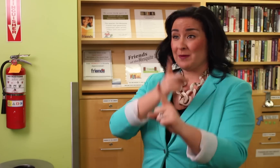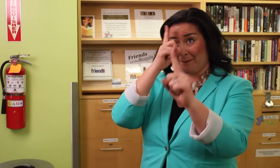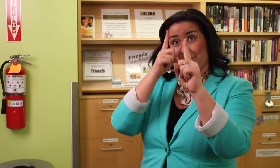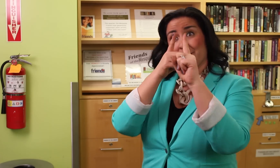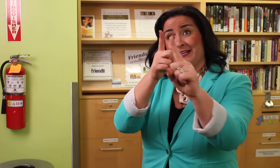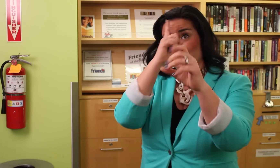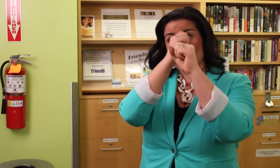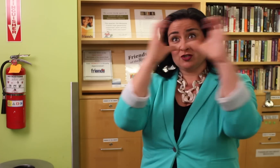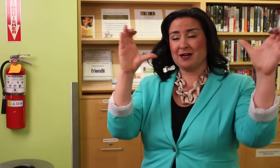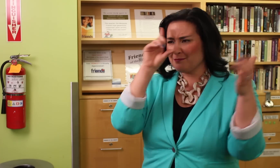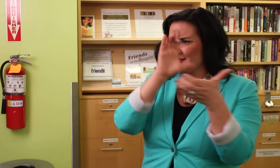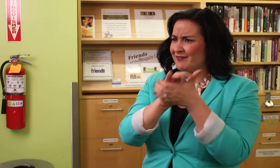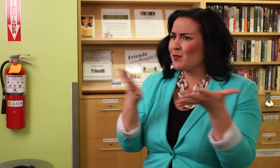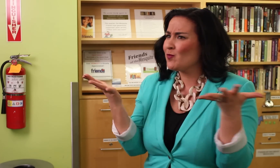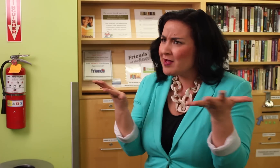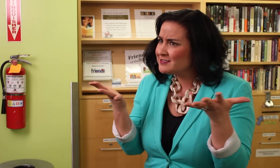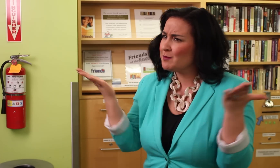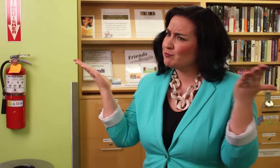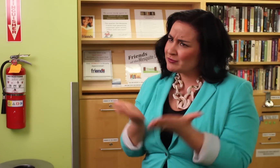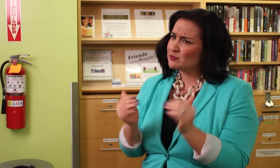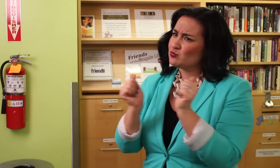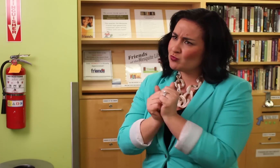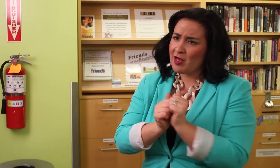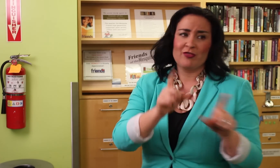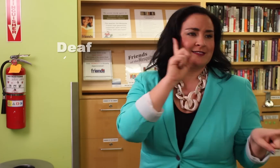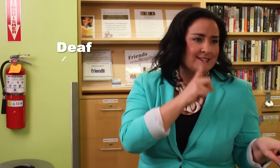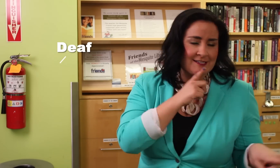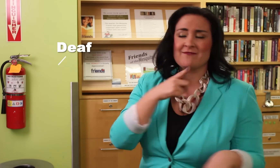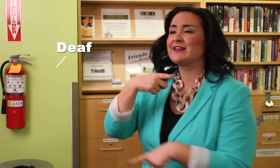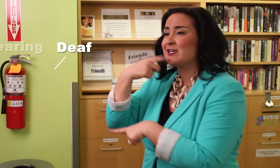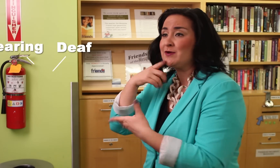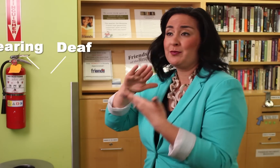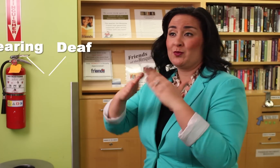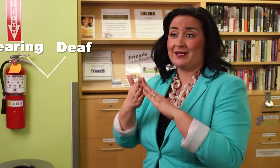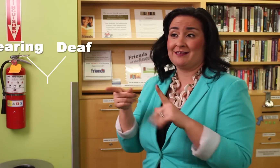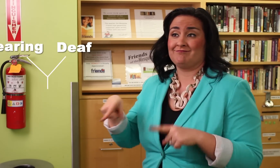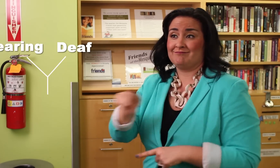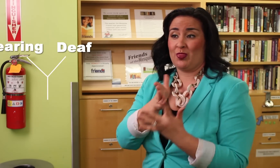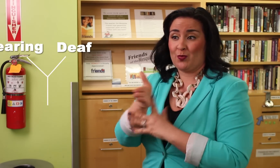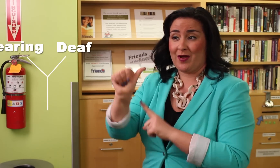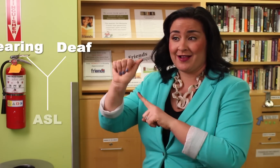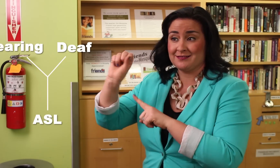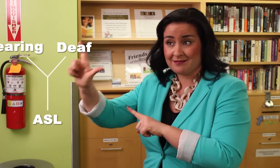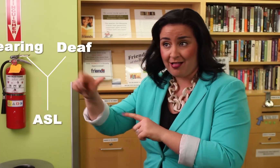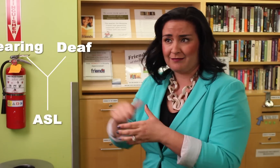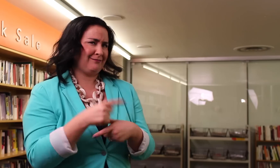Our mission believes in bringing together the hearing and the Deaf communities through American Sign Language.